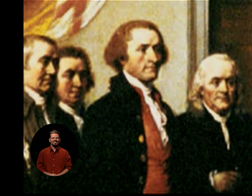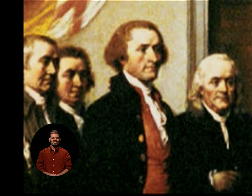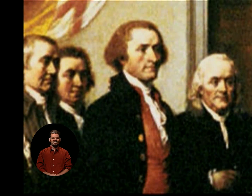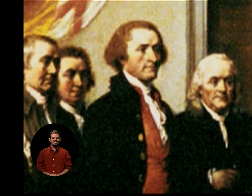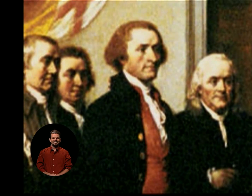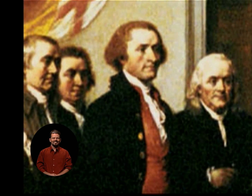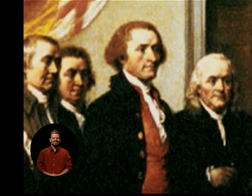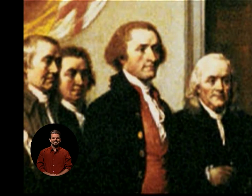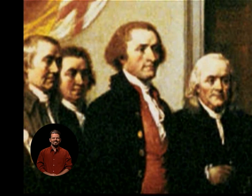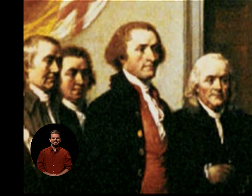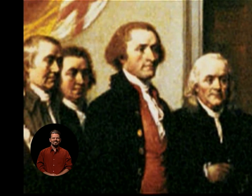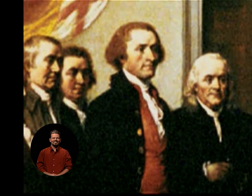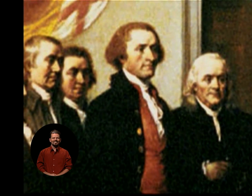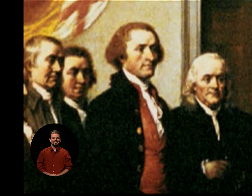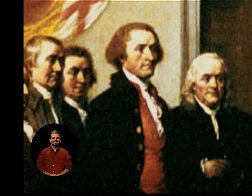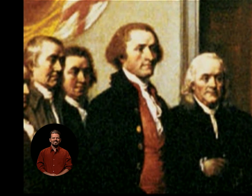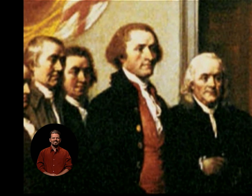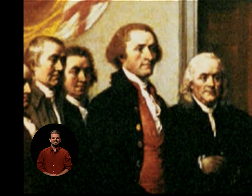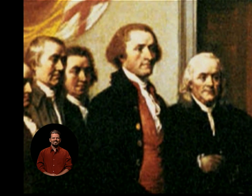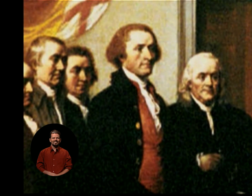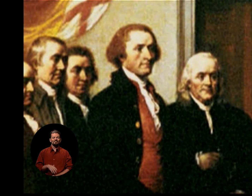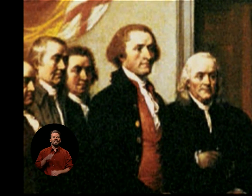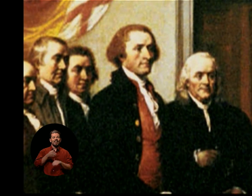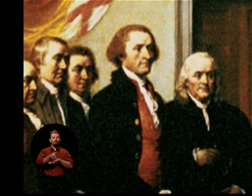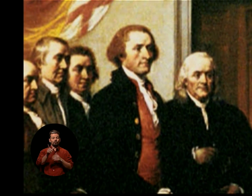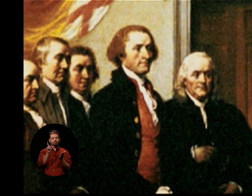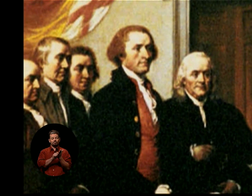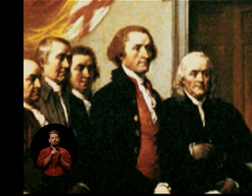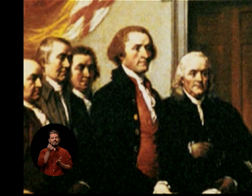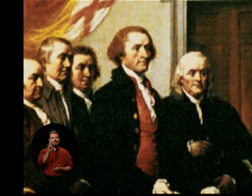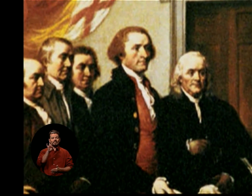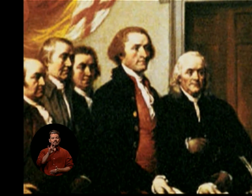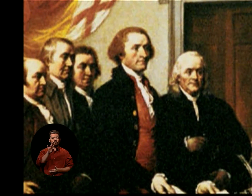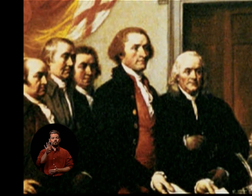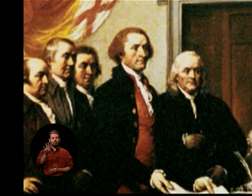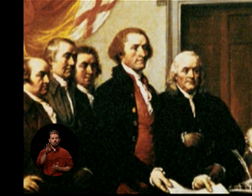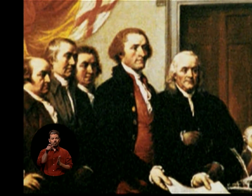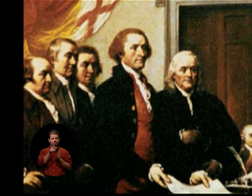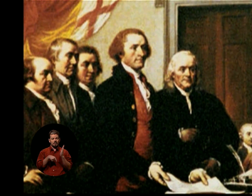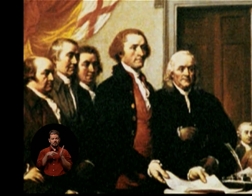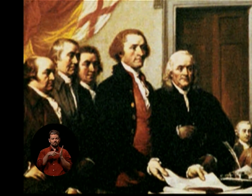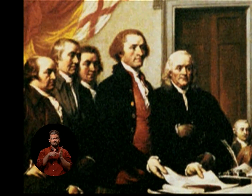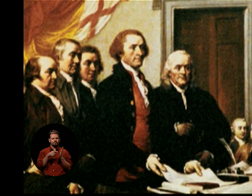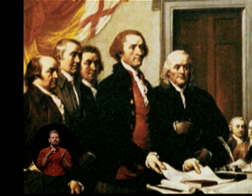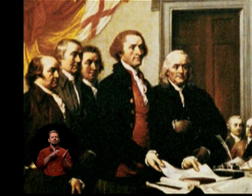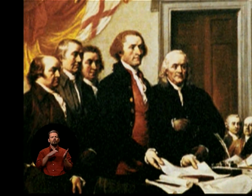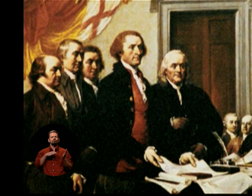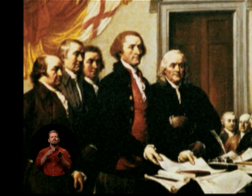AS A RESULT OF THE 1774 PAMPHLET, THOMAS JEFFERSON WAS ASKED BY THE CONTINENTAL CONGRESS